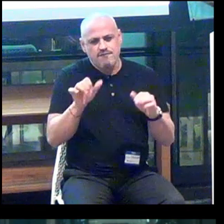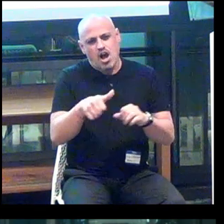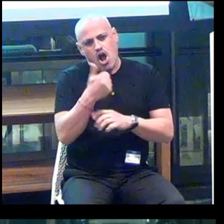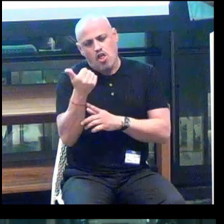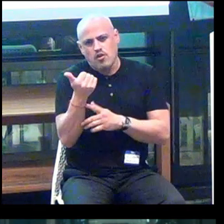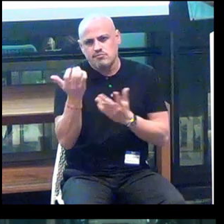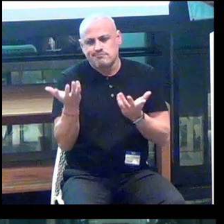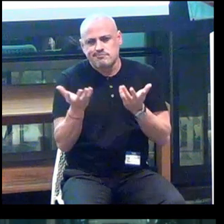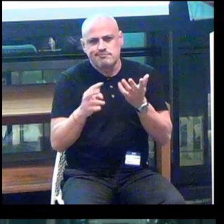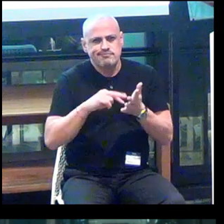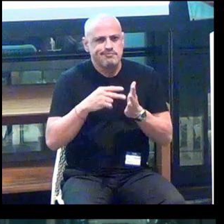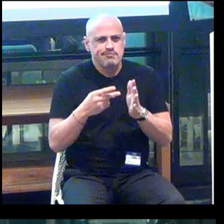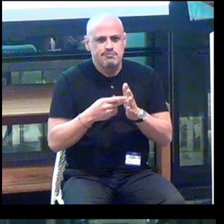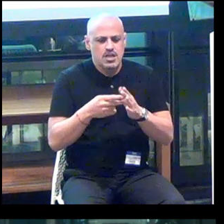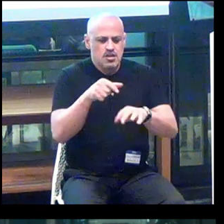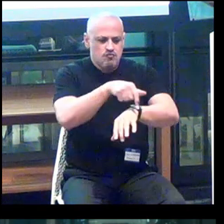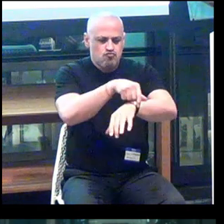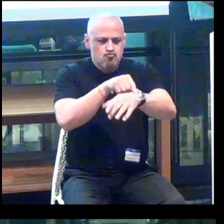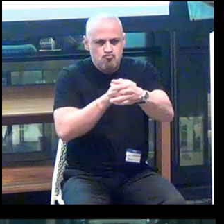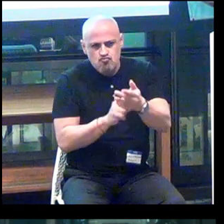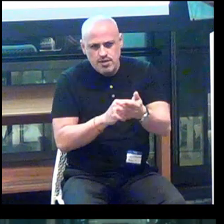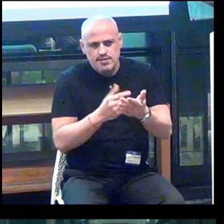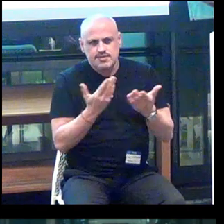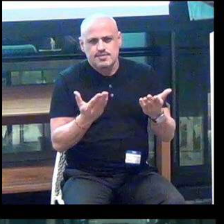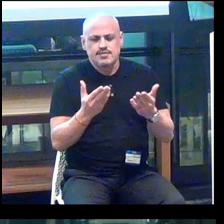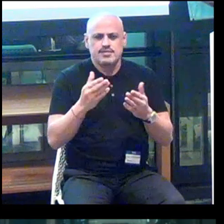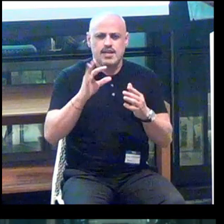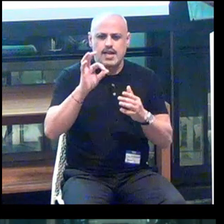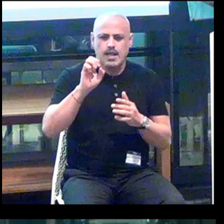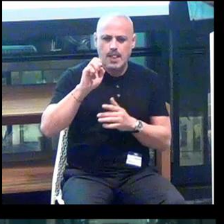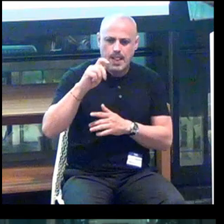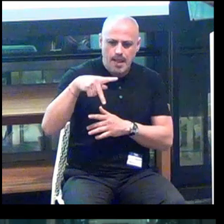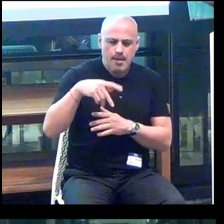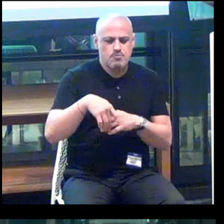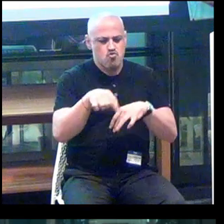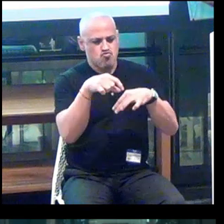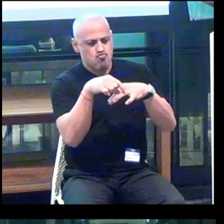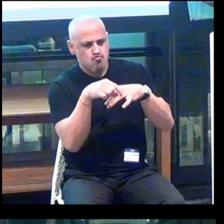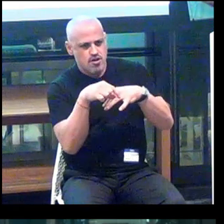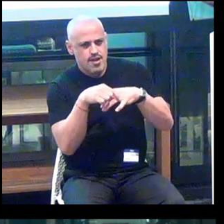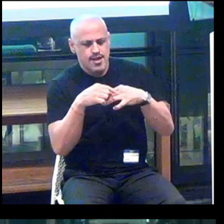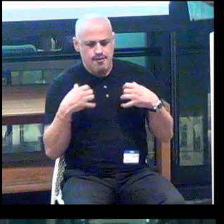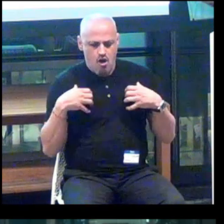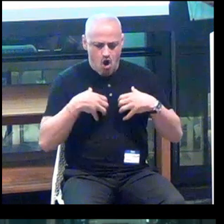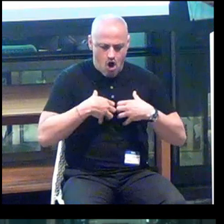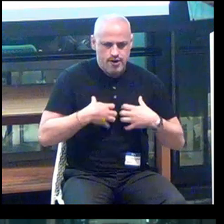Which would be wrist wearable, a clip, a ring, a harness.